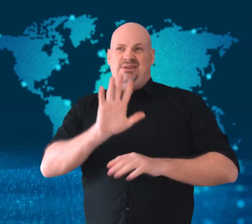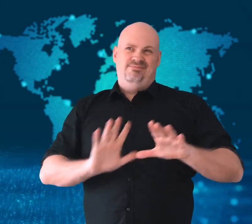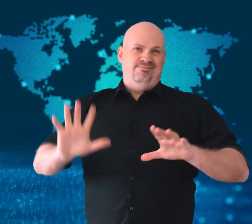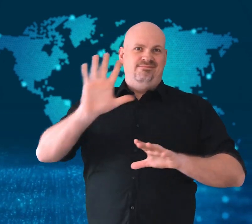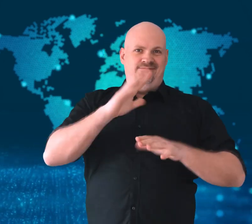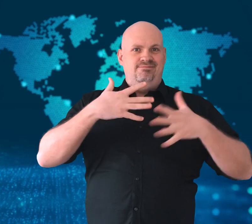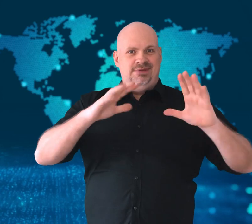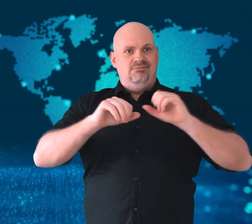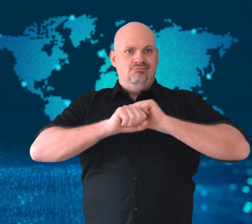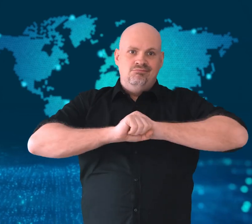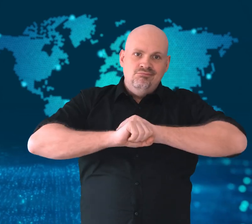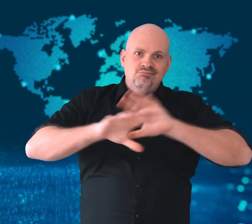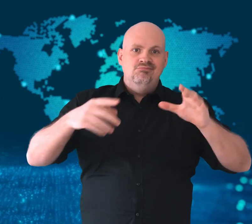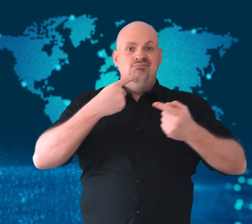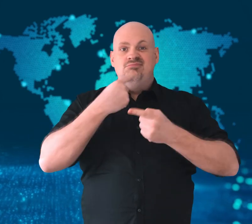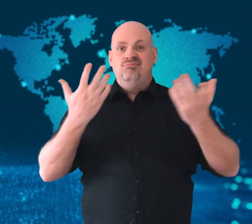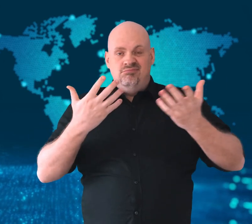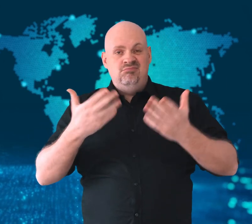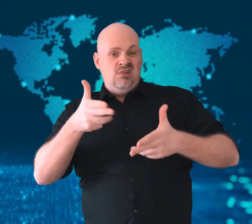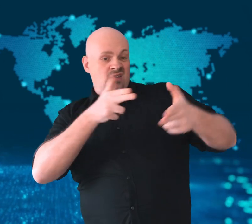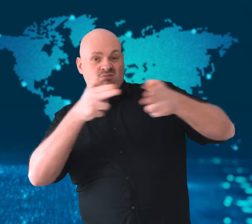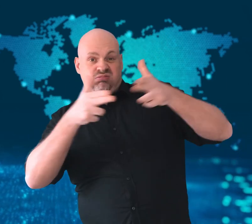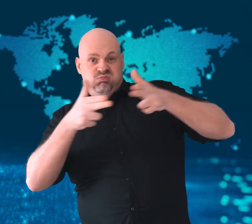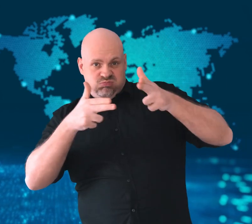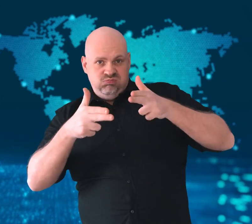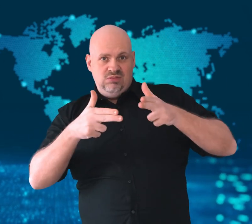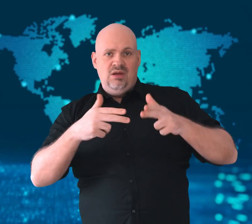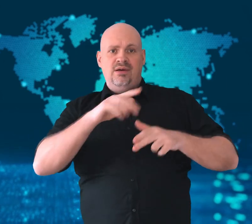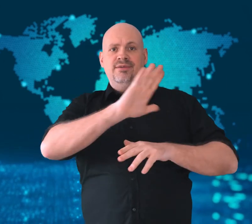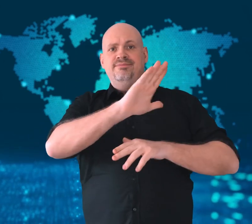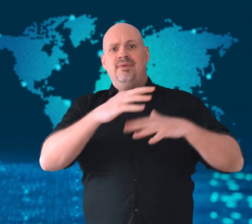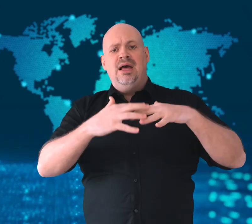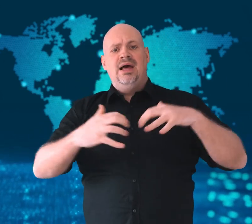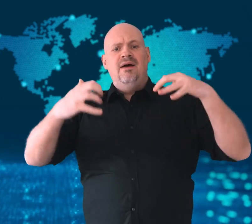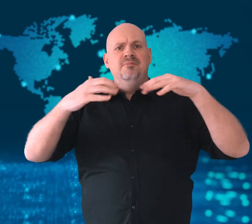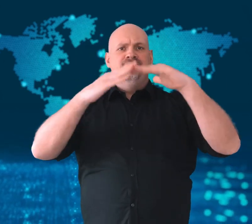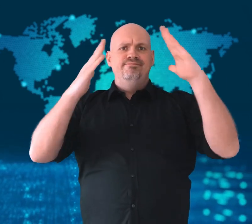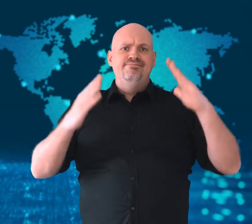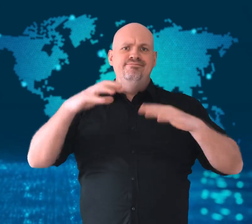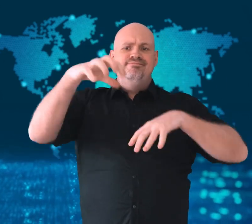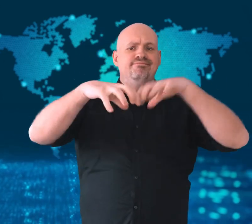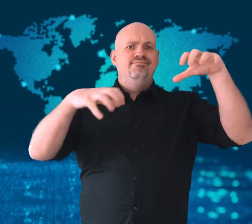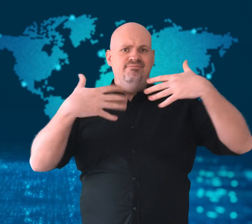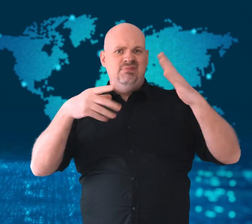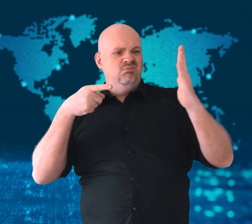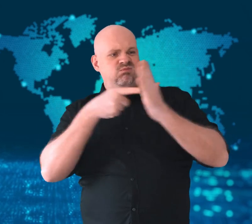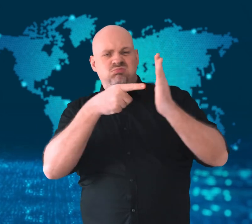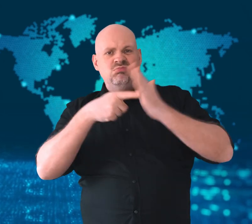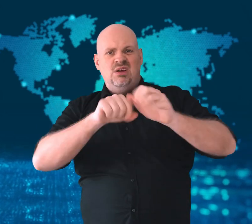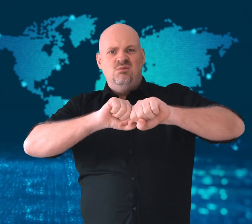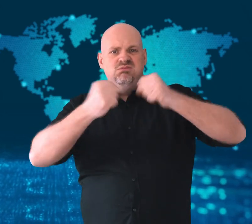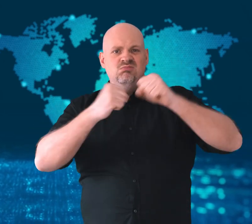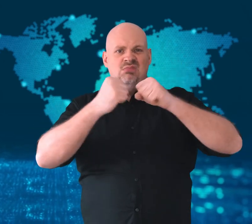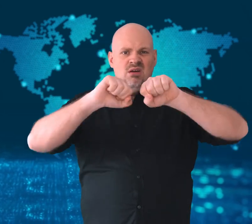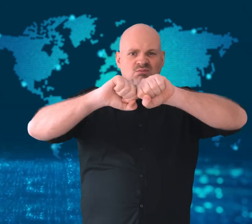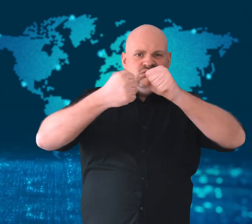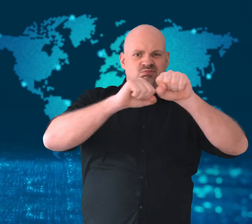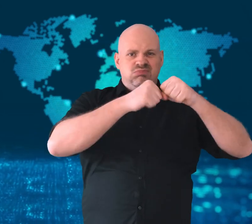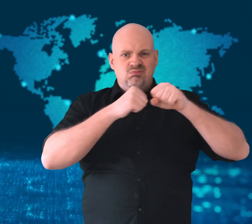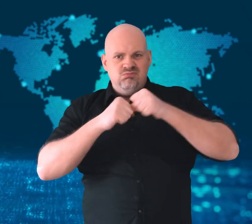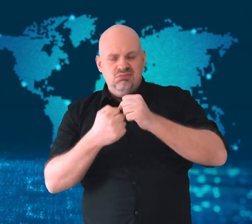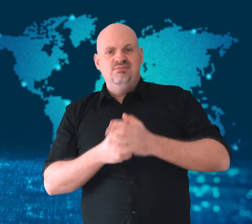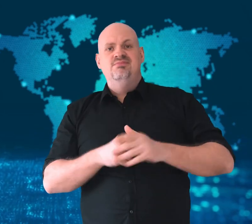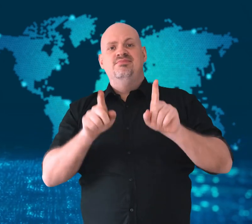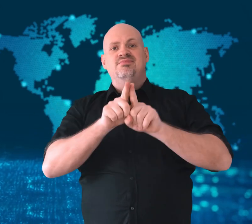A state broadcaster reported a shooting had damaged government